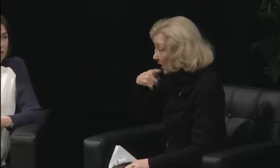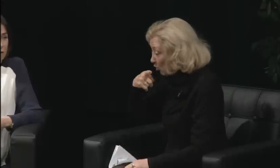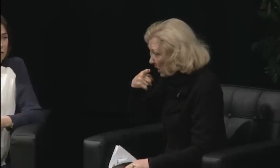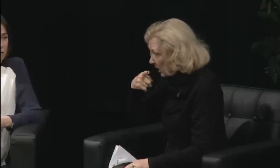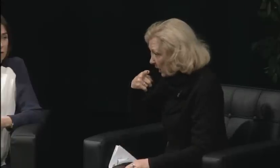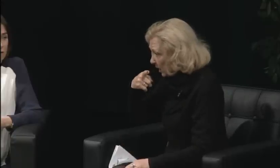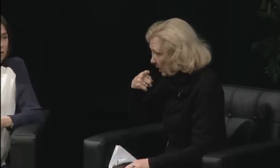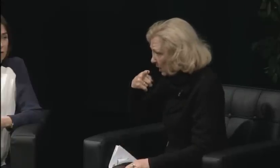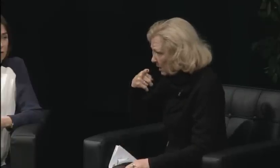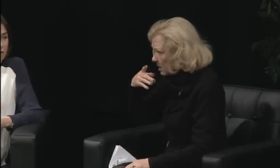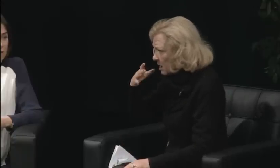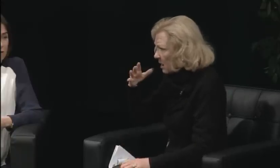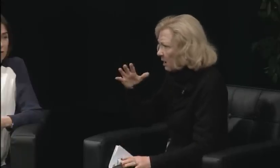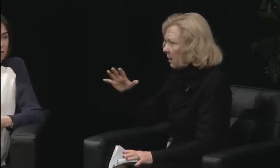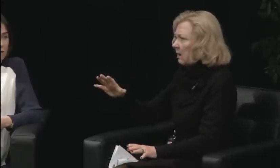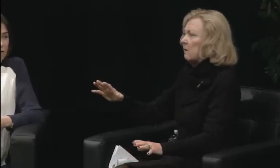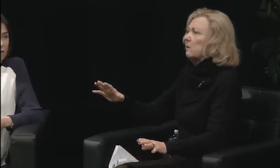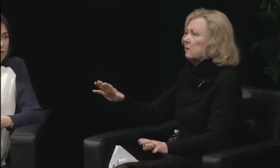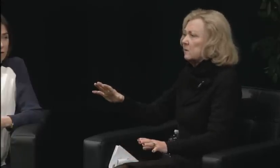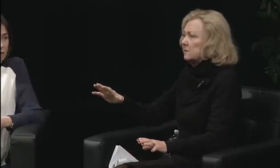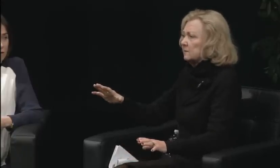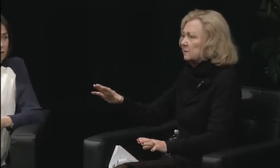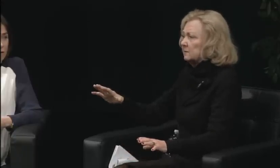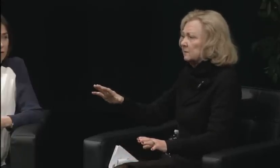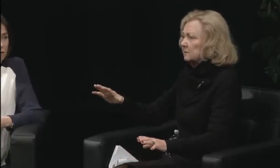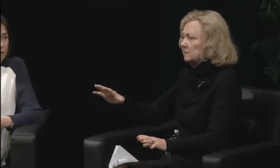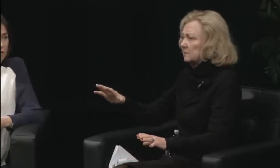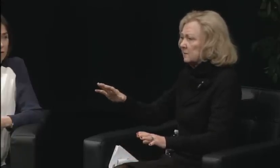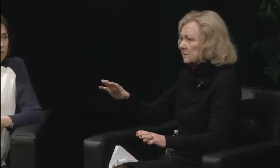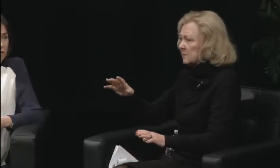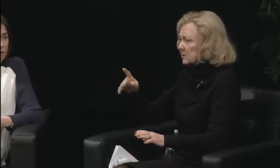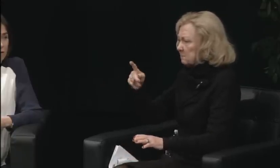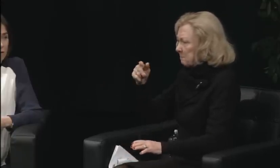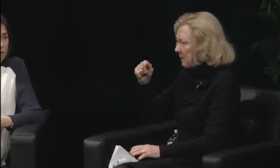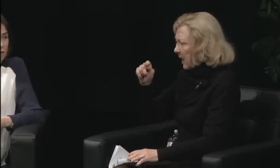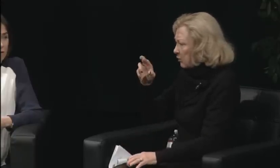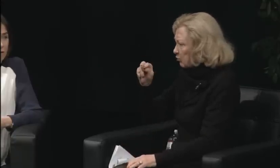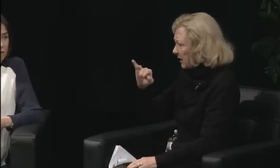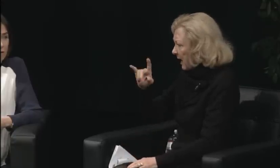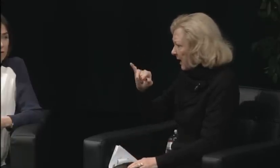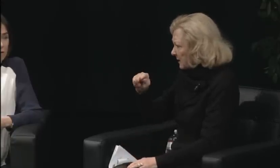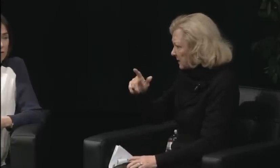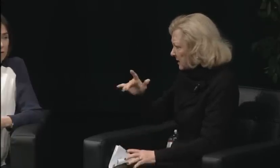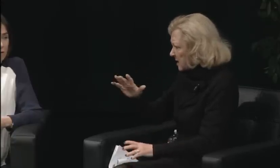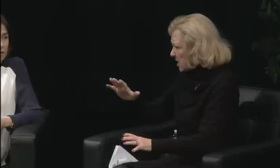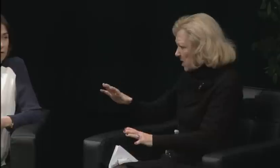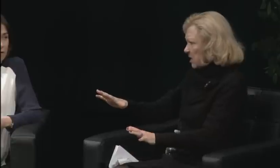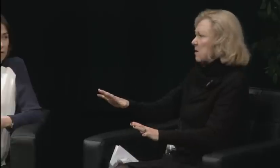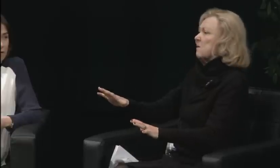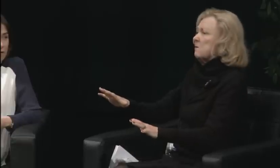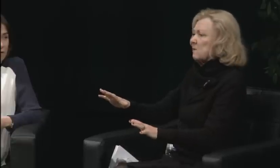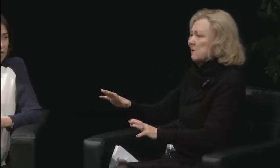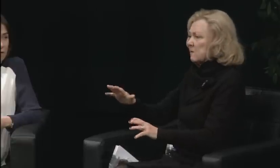It was a board meeting. So there was the board meeting and then there was all the people waiting for the results